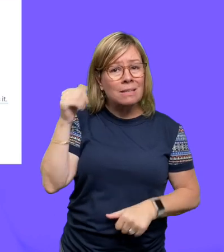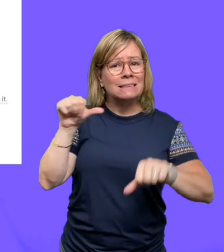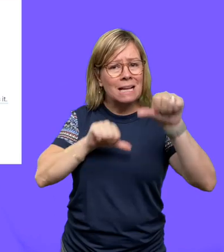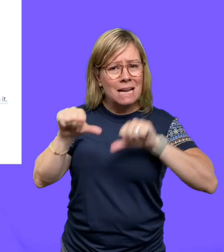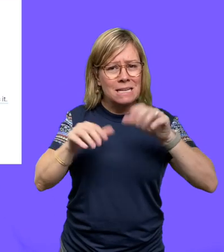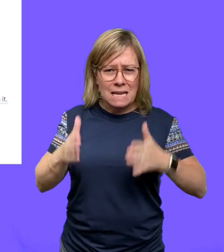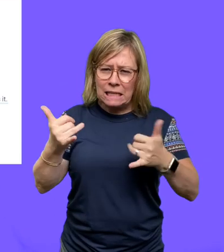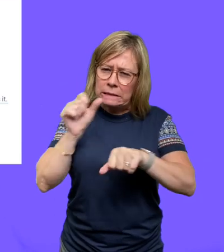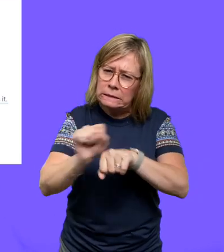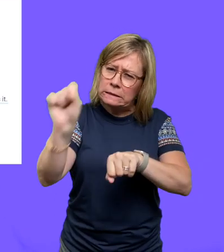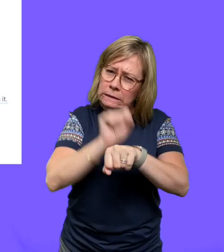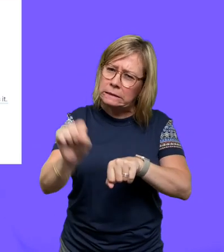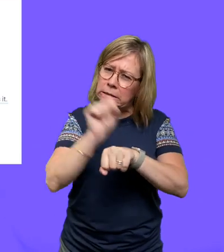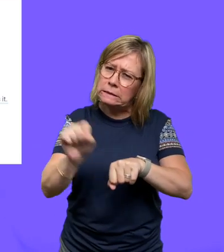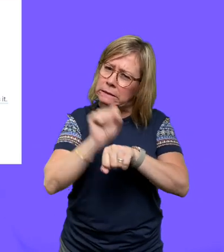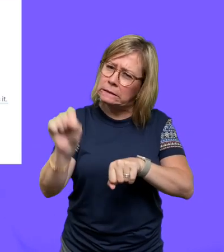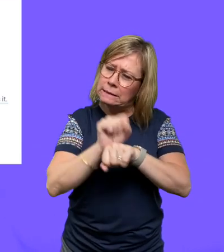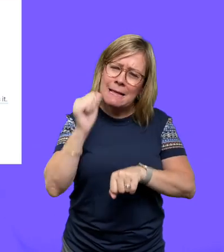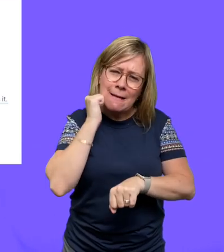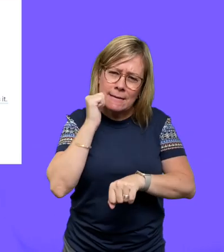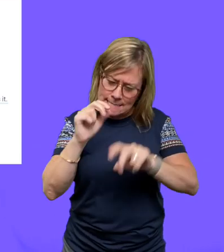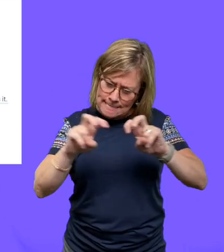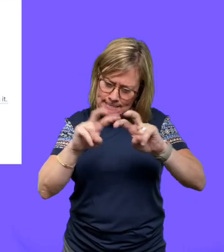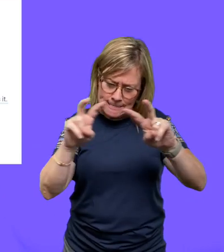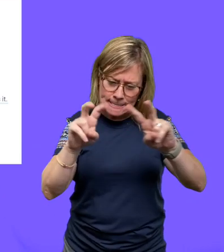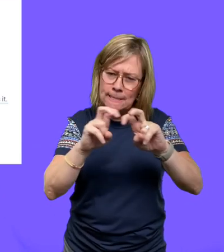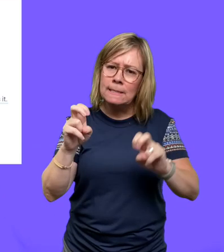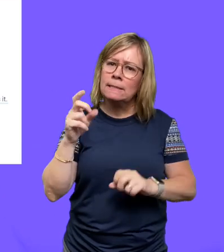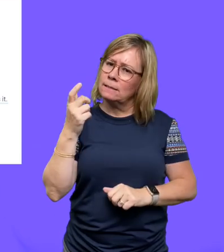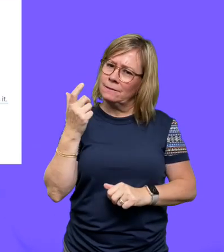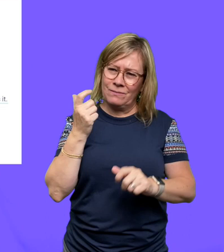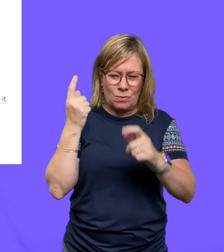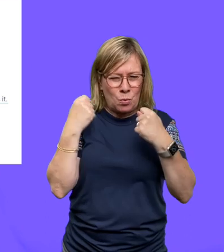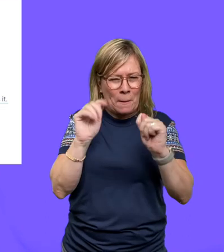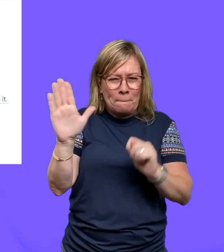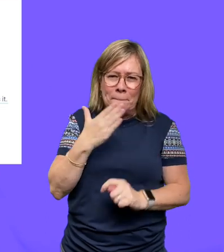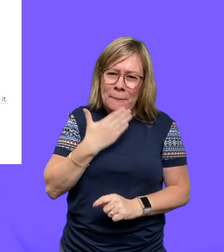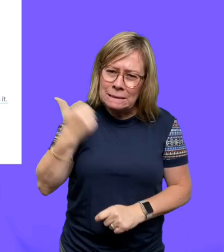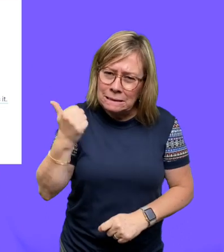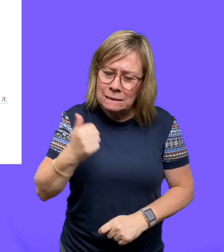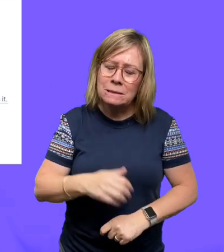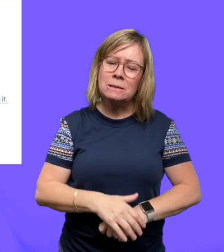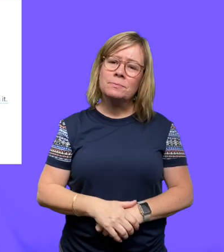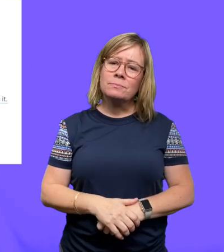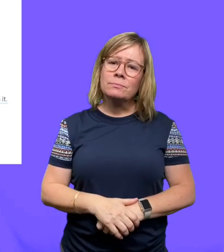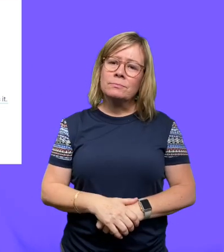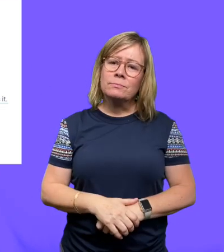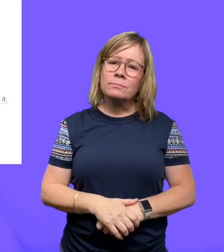Scientists are working very hard as fast as they can. They're doing their best.